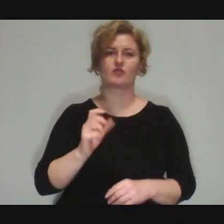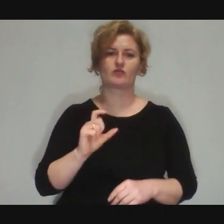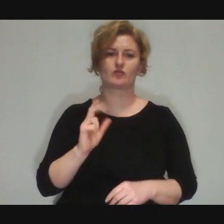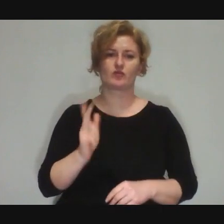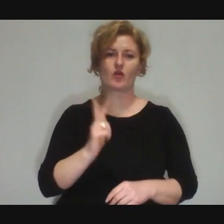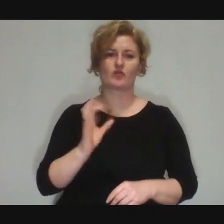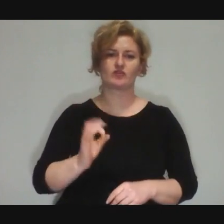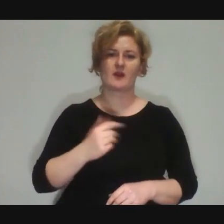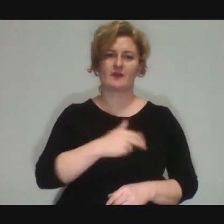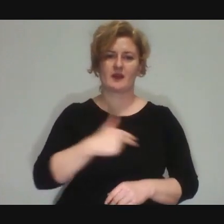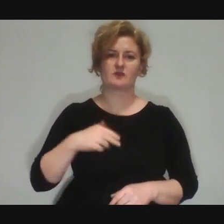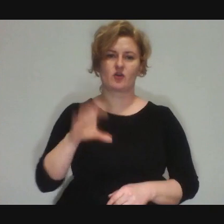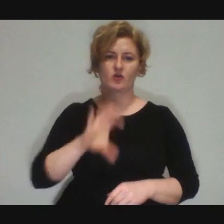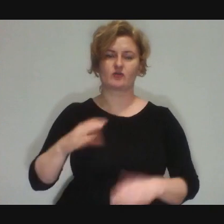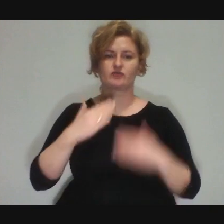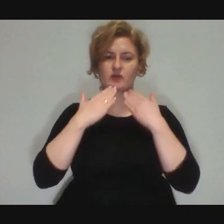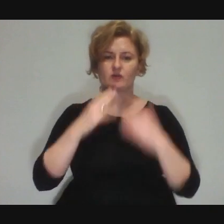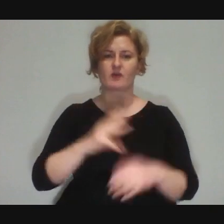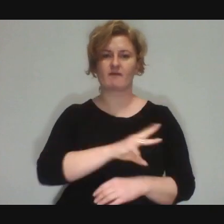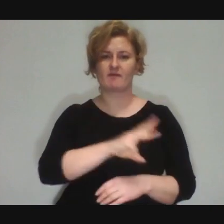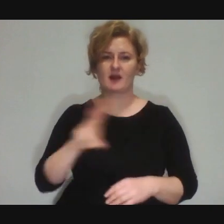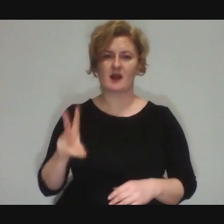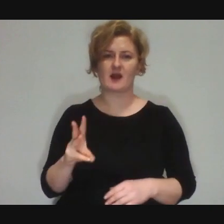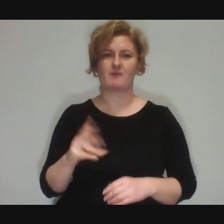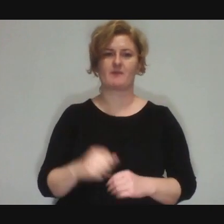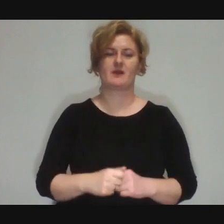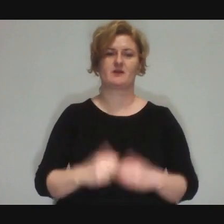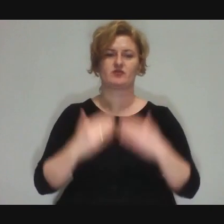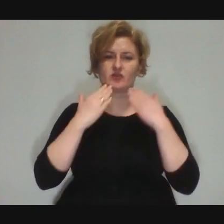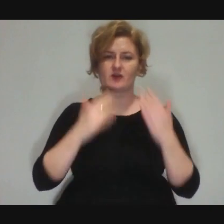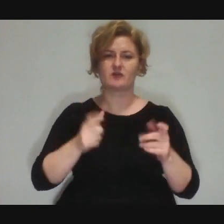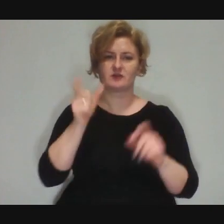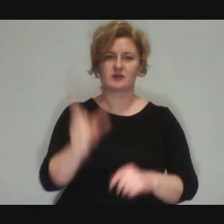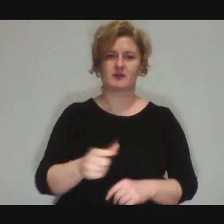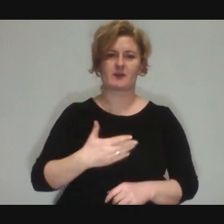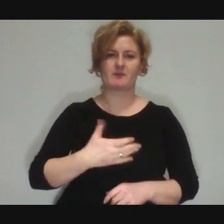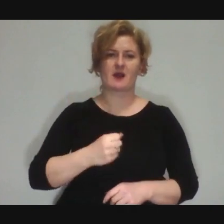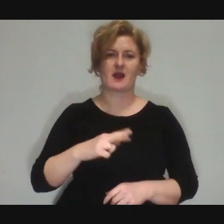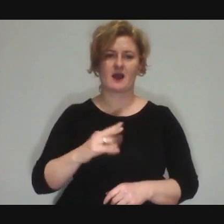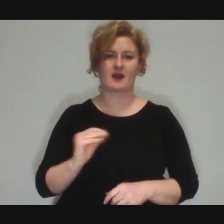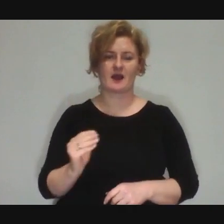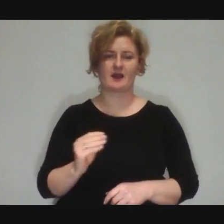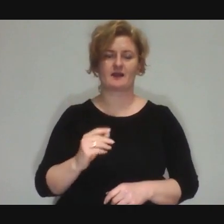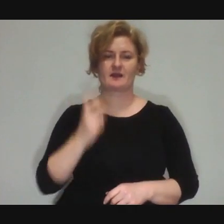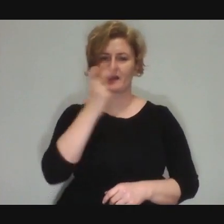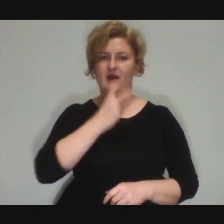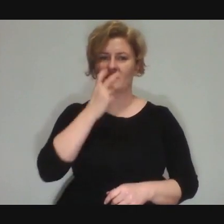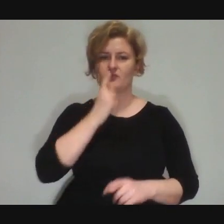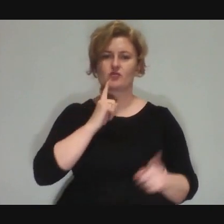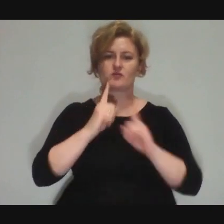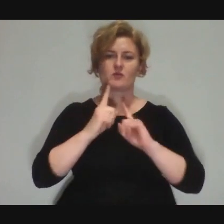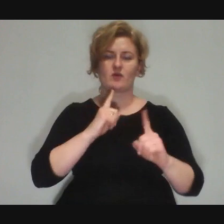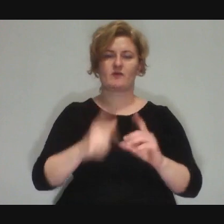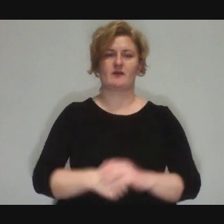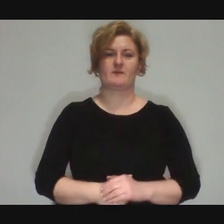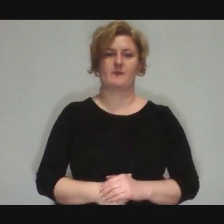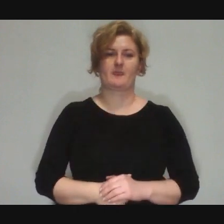thank you very much for your presence and you Mark for an interesting conversation Marek: I hope so!